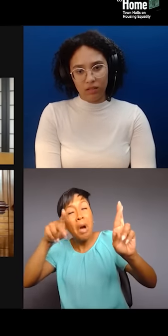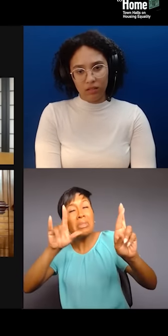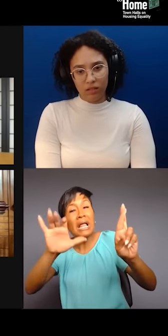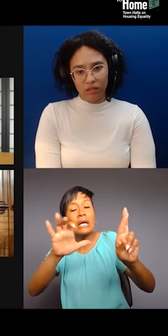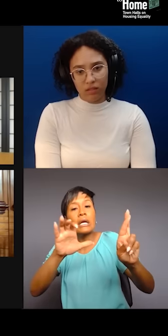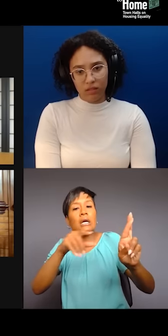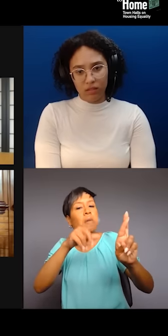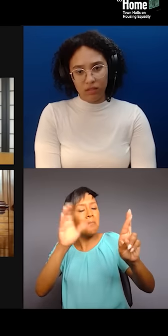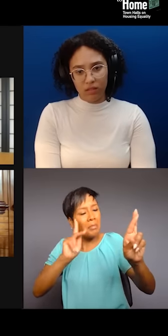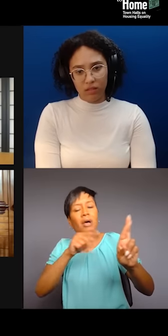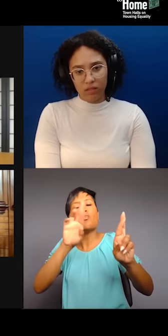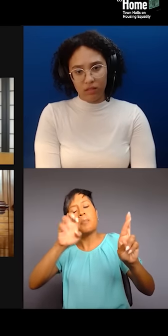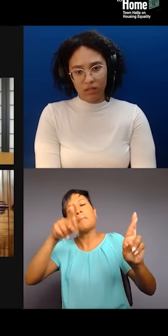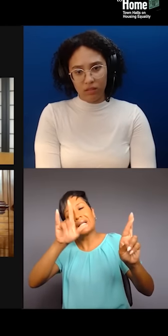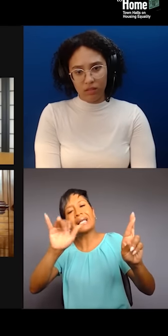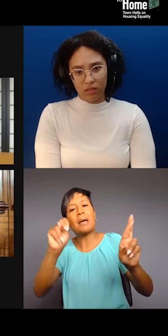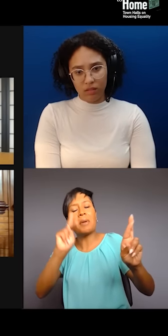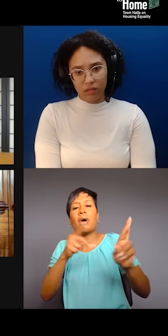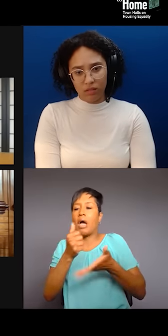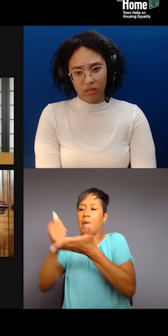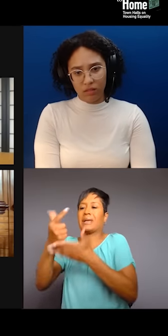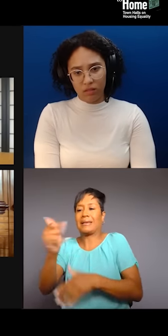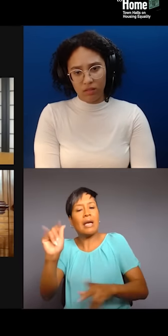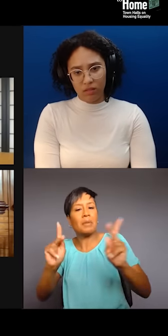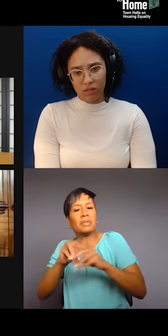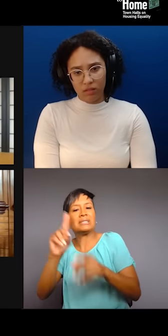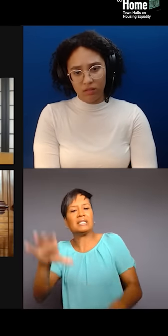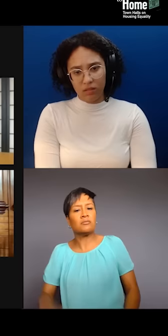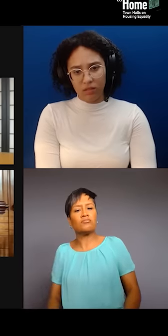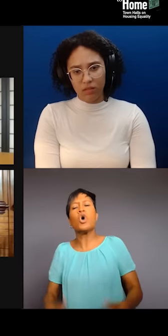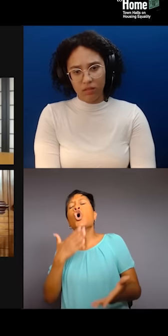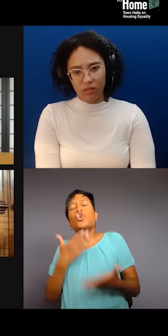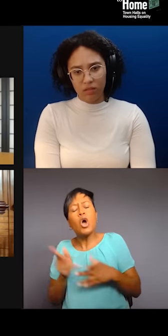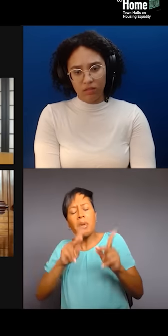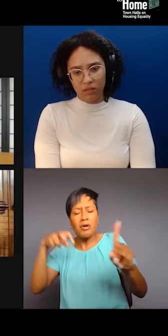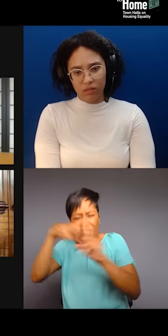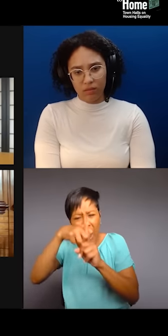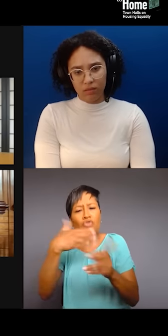it ain't no good people everywhere. Find good people, right? Line up with 'em. Get linked with 'em and make them do right by us